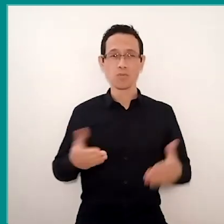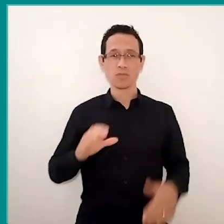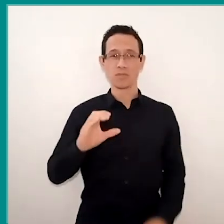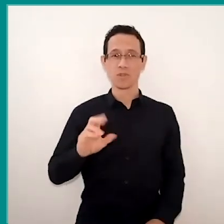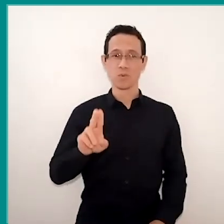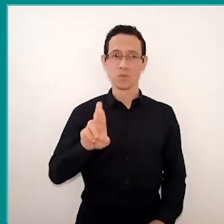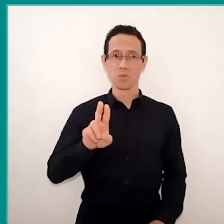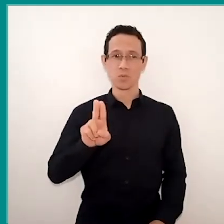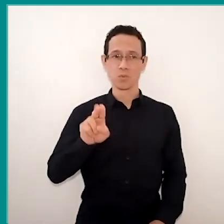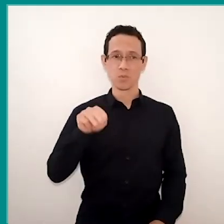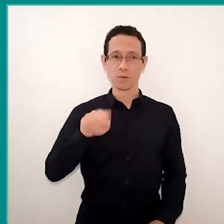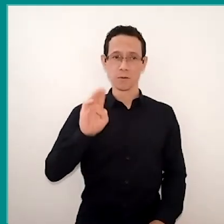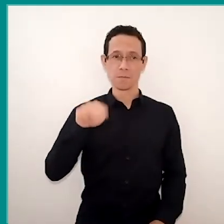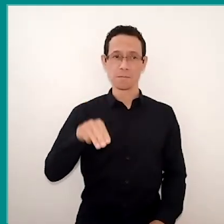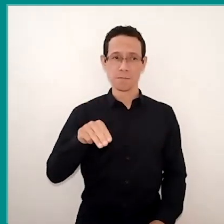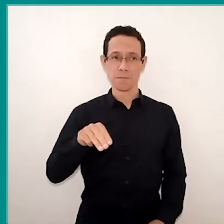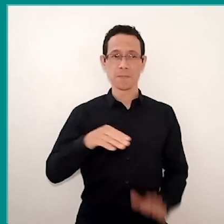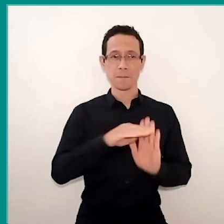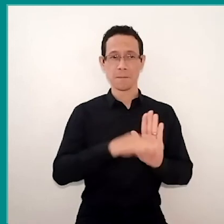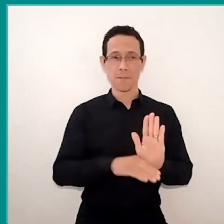Childhoods, Diversities and Dialogues.